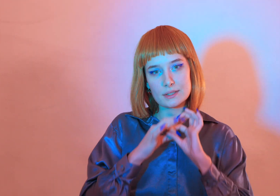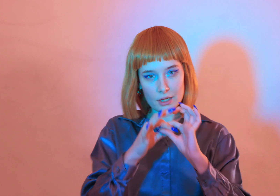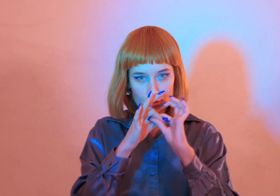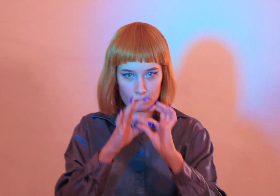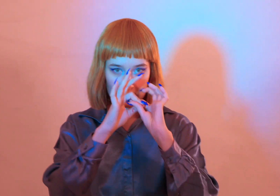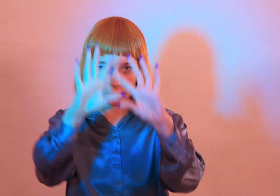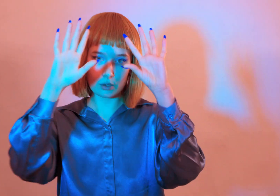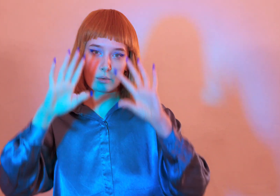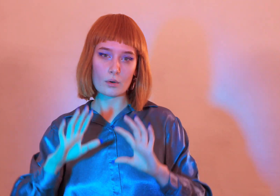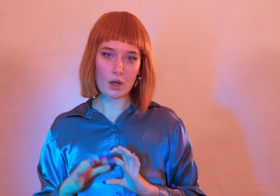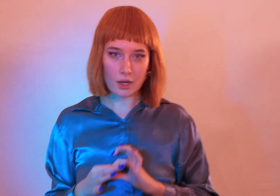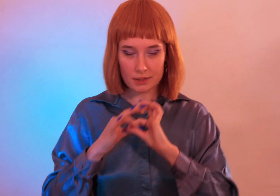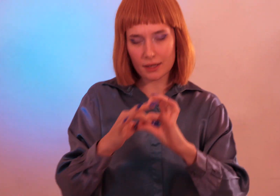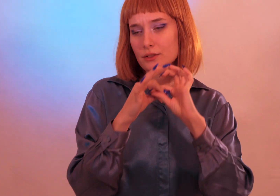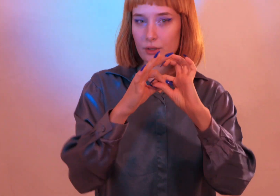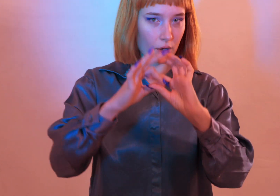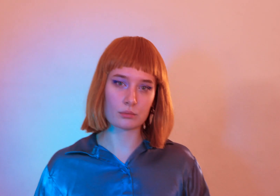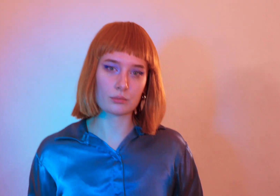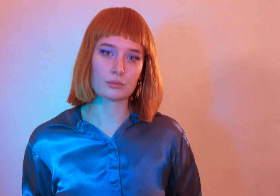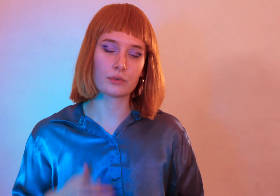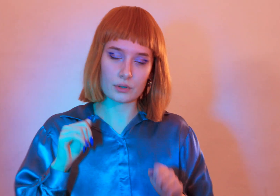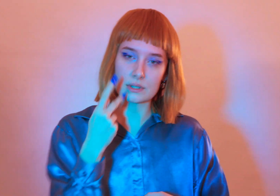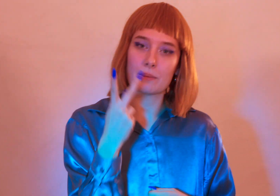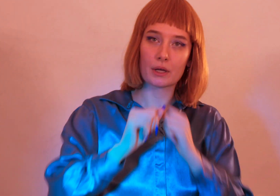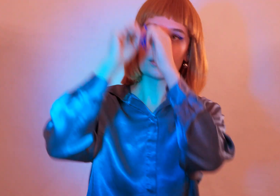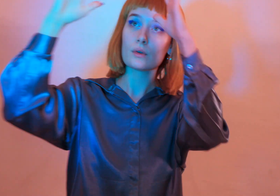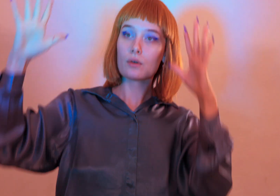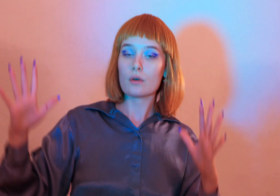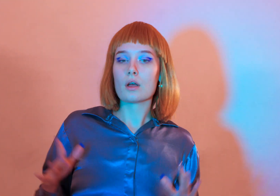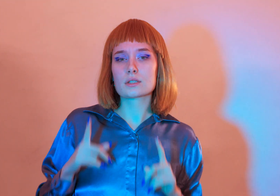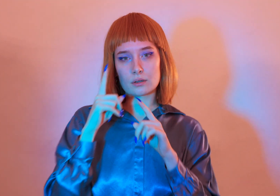its got to go its gotta go i can see myself